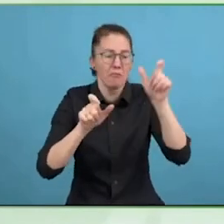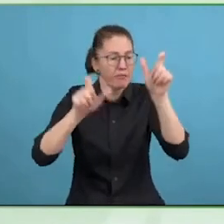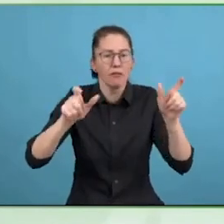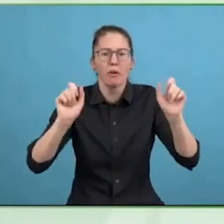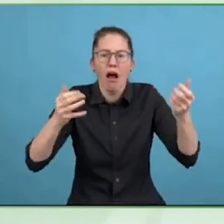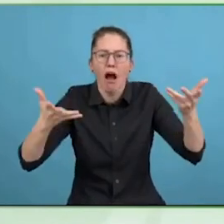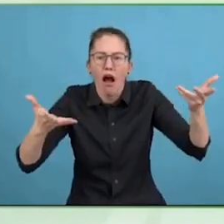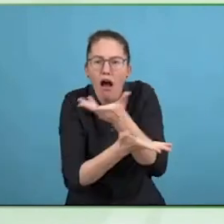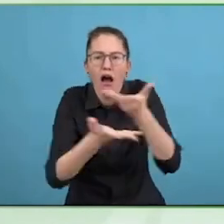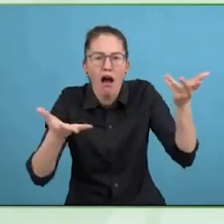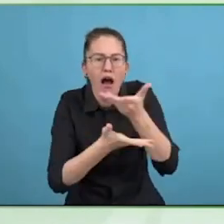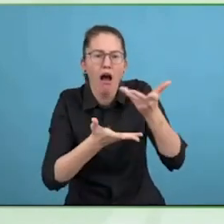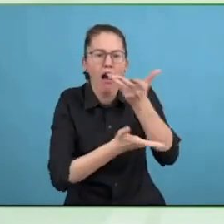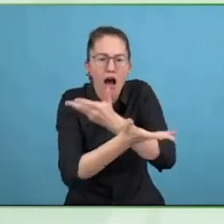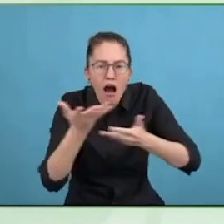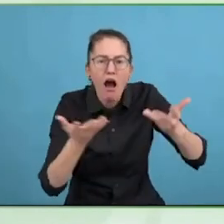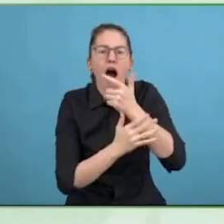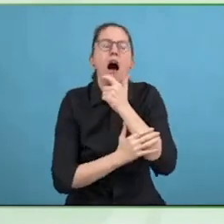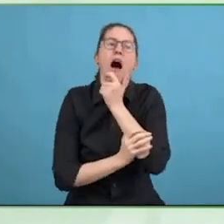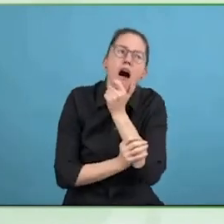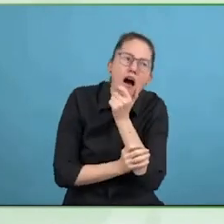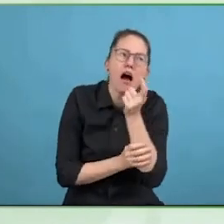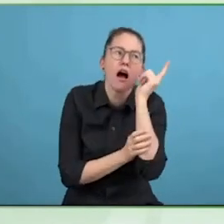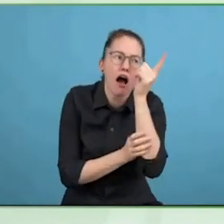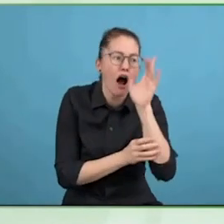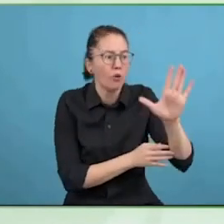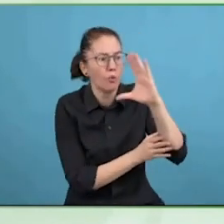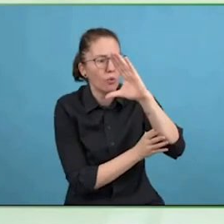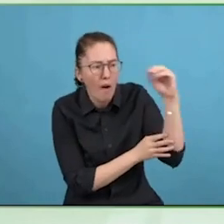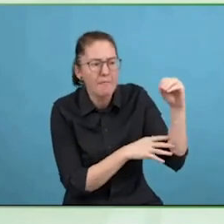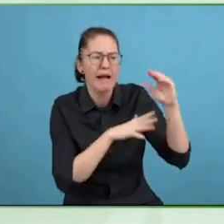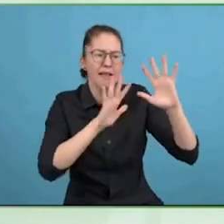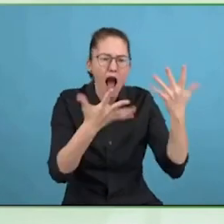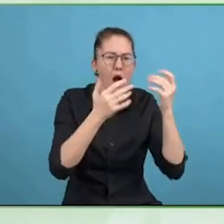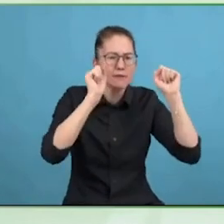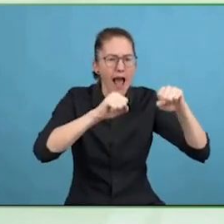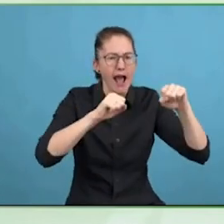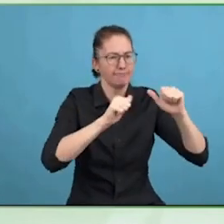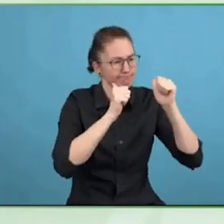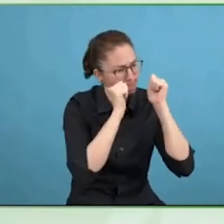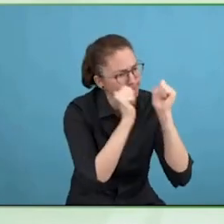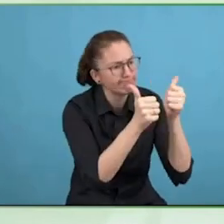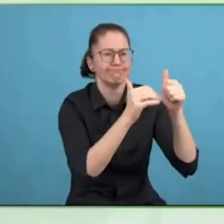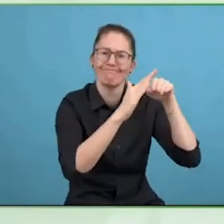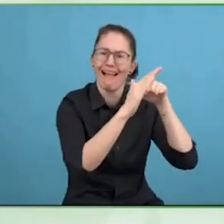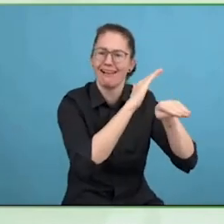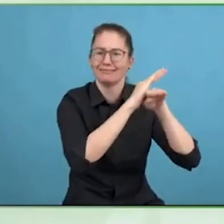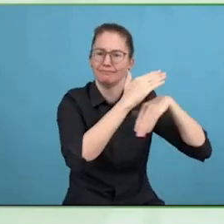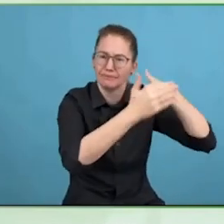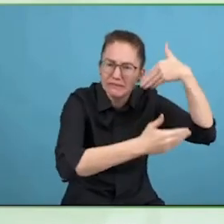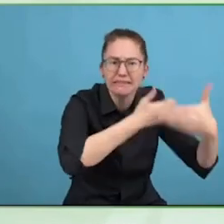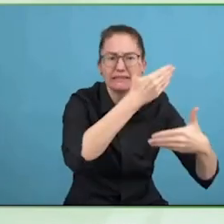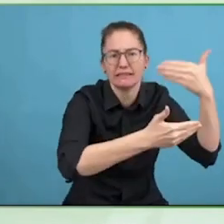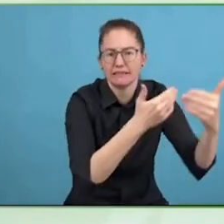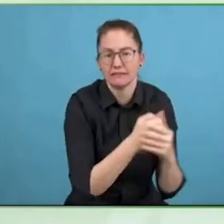chapters? We have the Dutch Chapter, the UK chapter, whatever the chapters about planning?